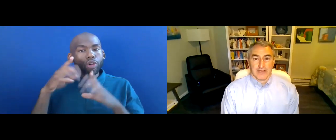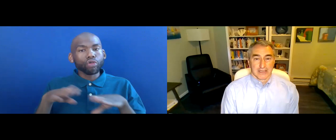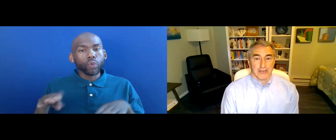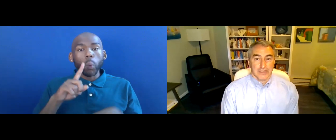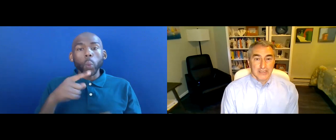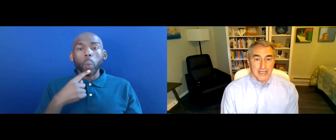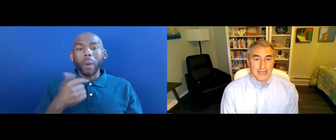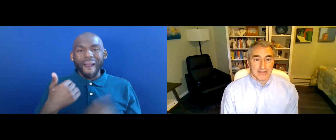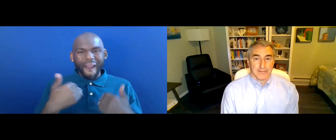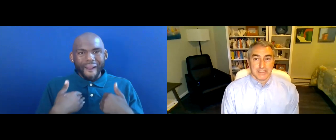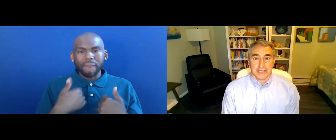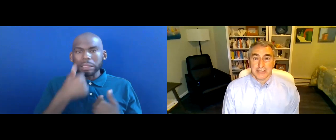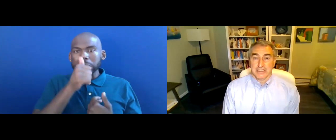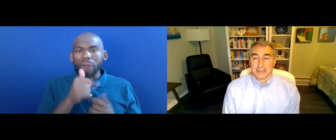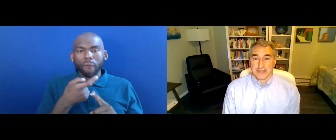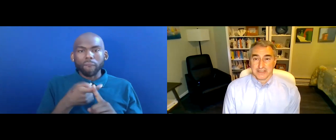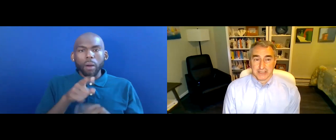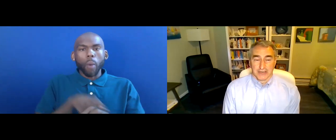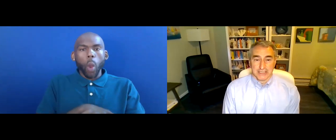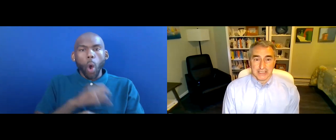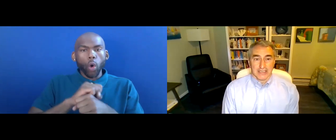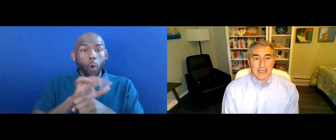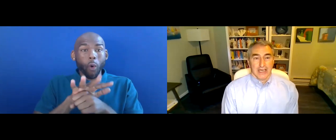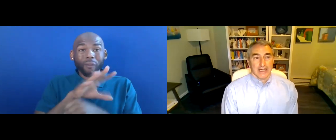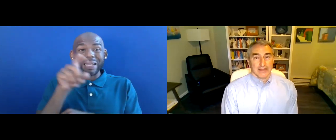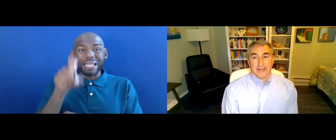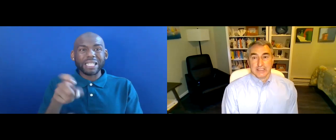SUFFERING FROM LONG COVID AND POTENTIALLY NEED SERVICES.